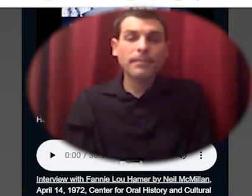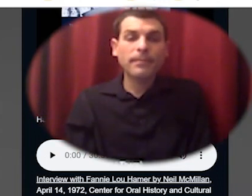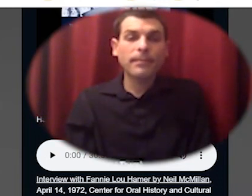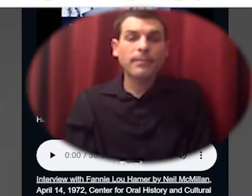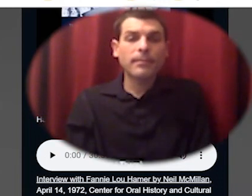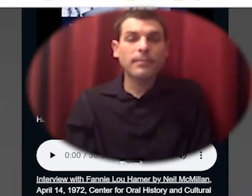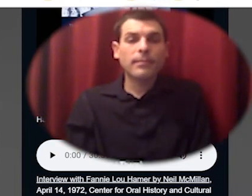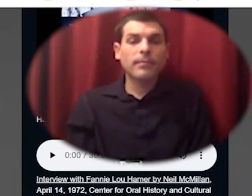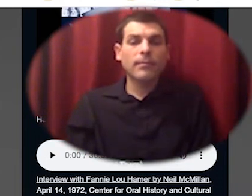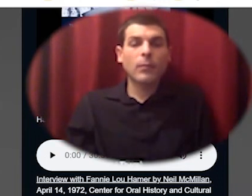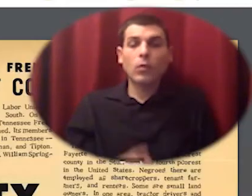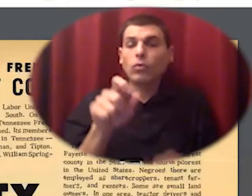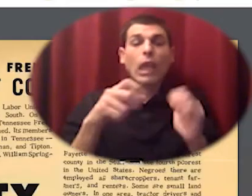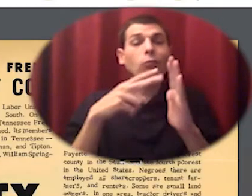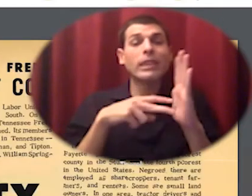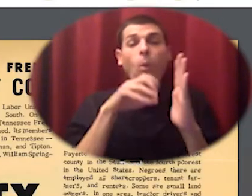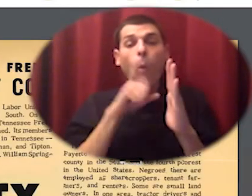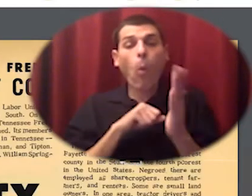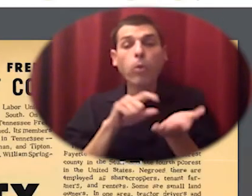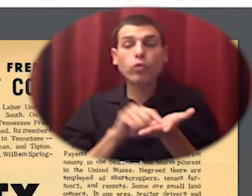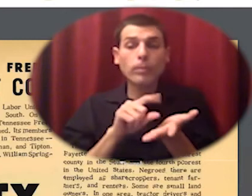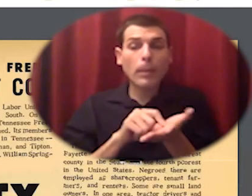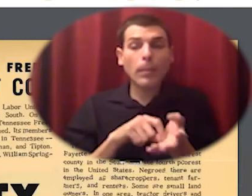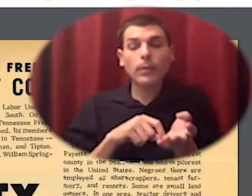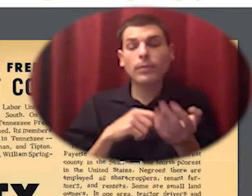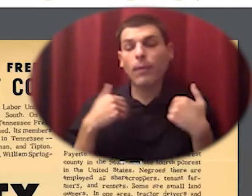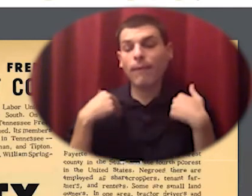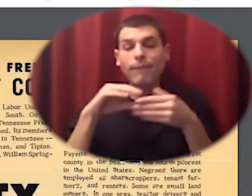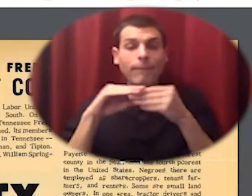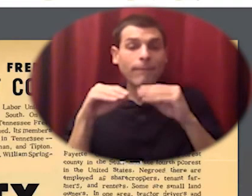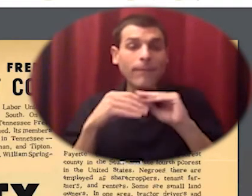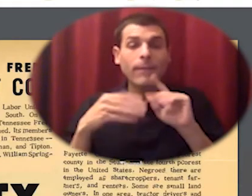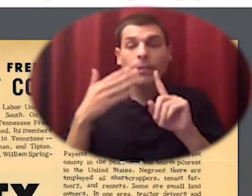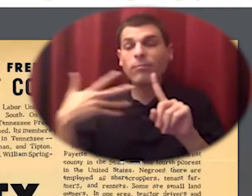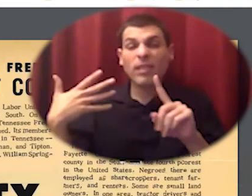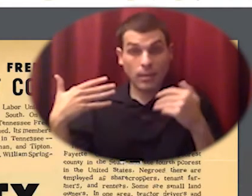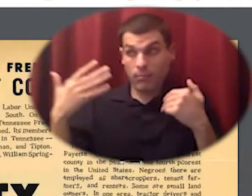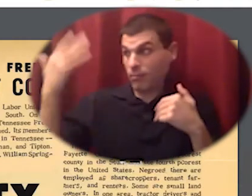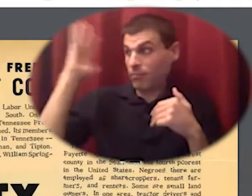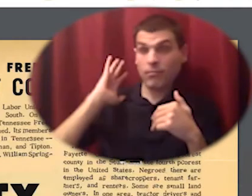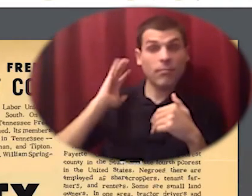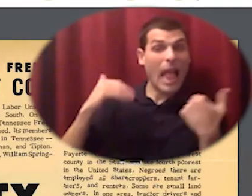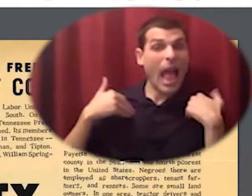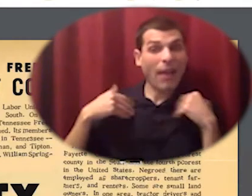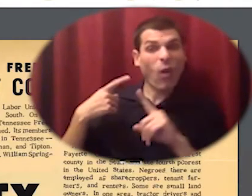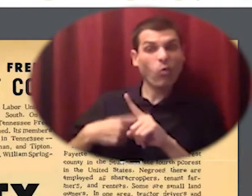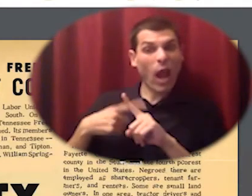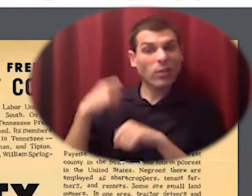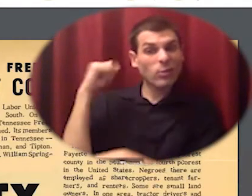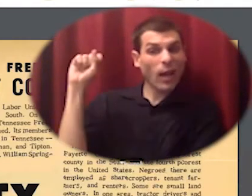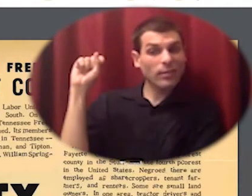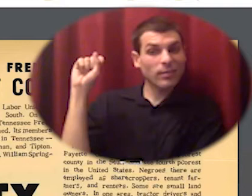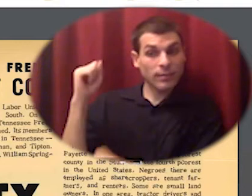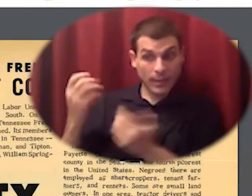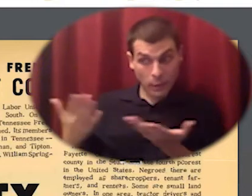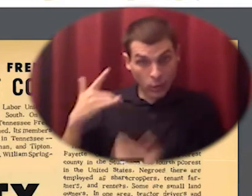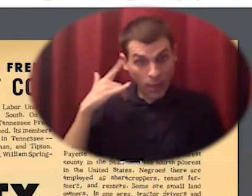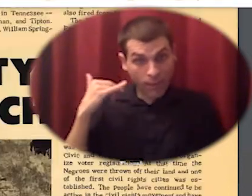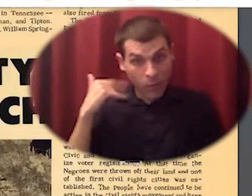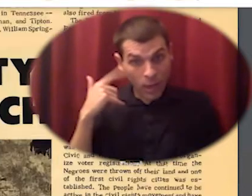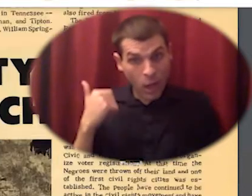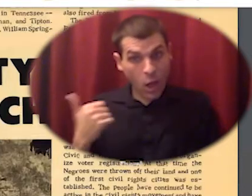they've got some old newspapers here to read about rent strikes in visalia california 1965